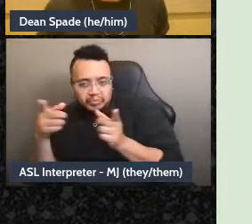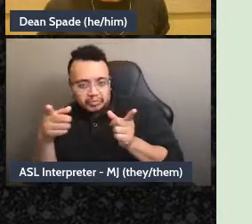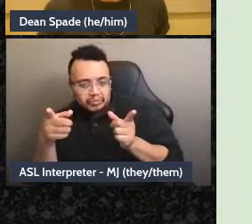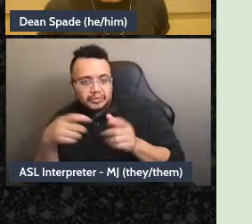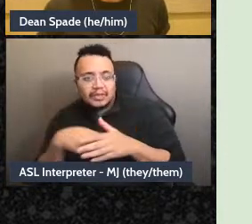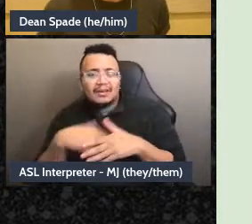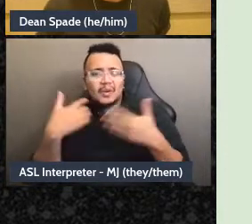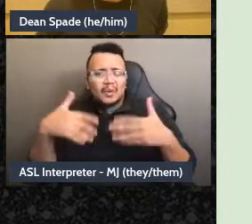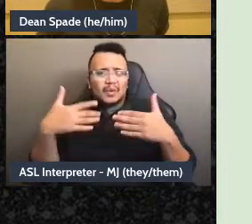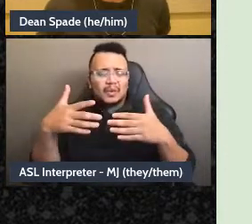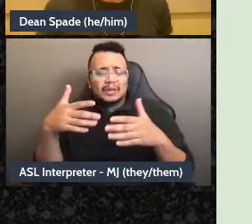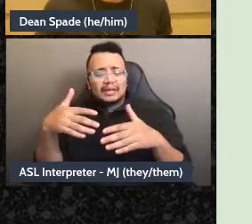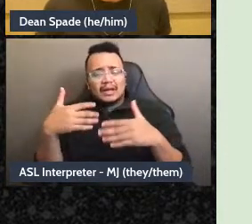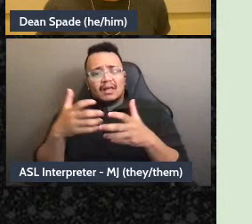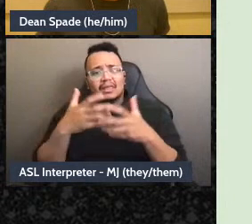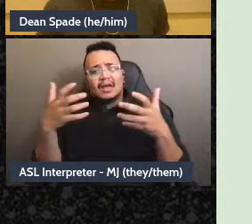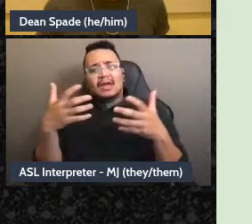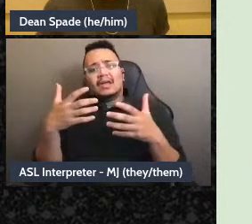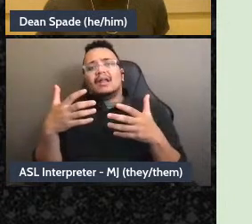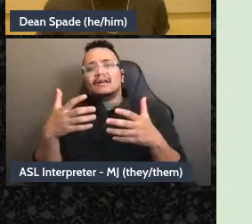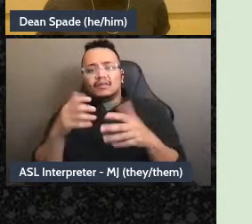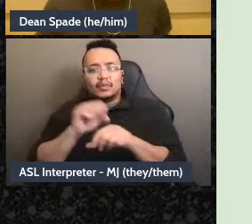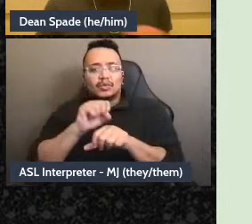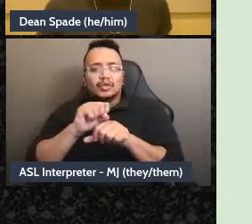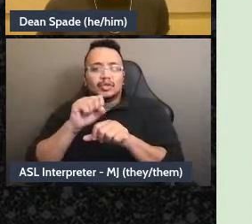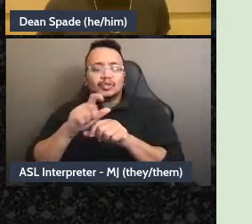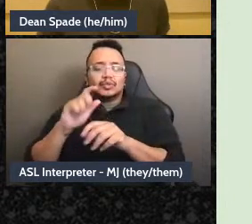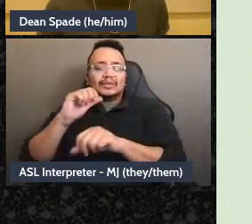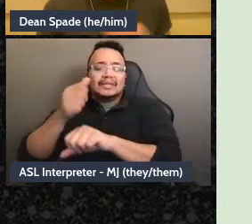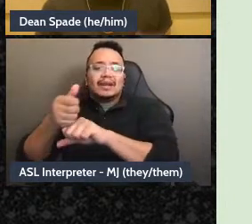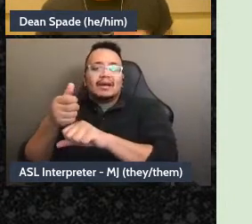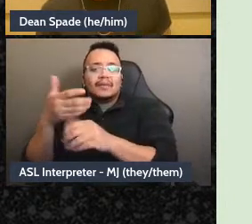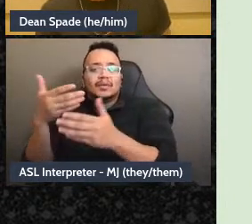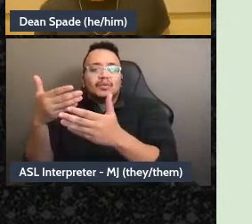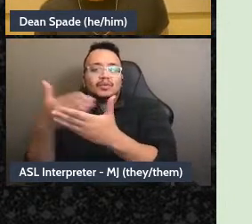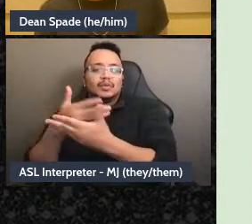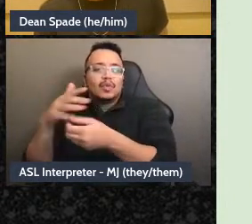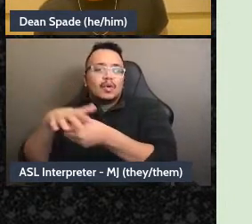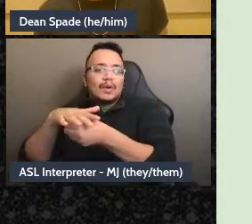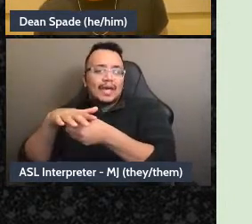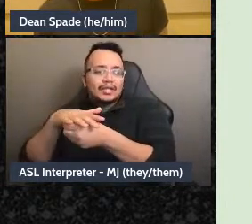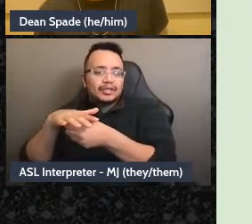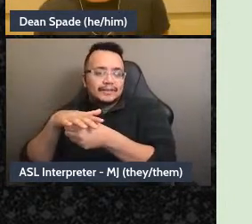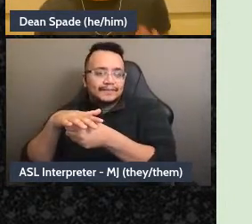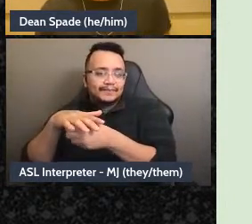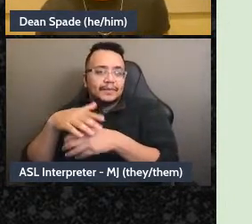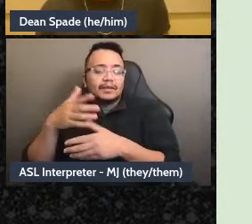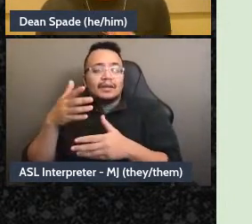whole new distribution day that team, like, works up a proposal in more detail. They add stuff that